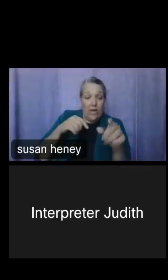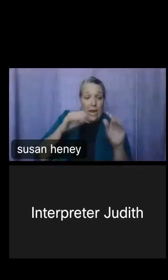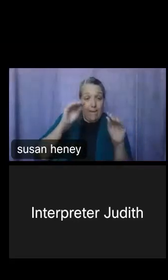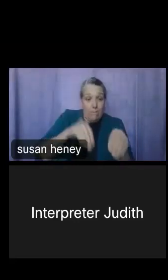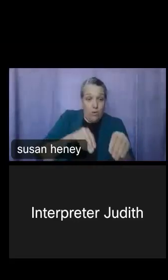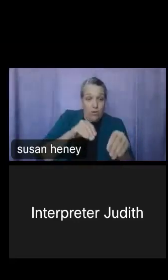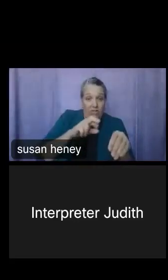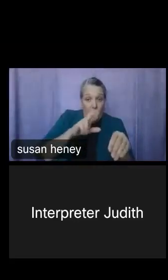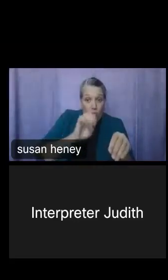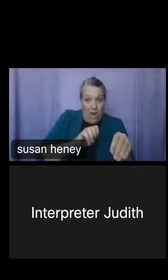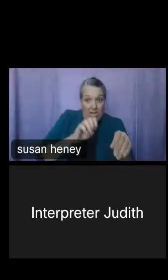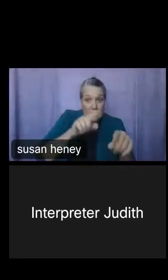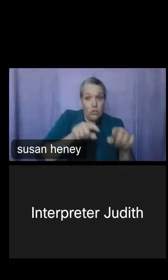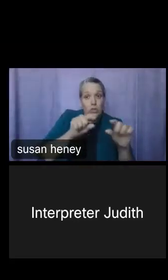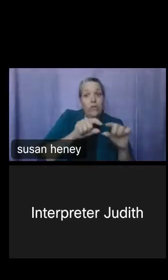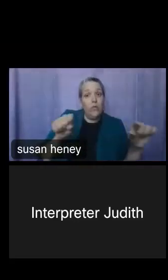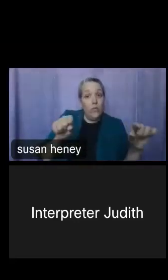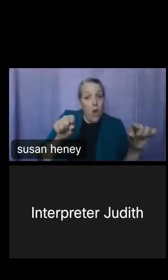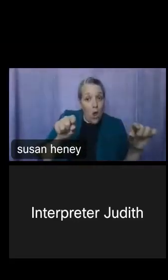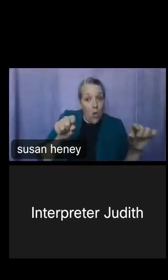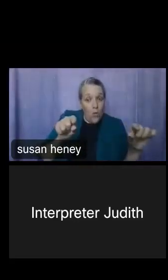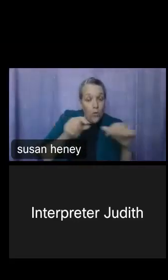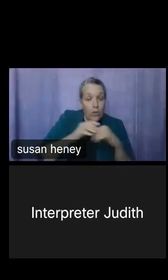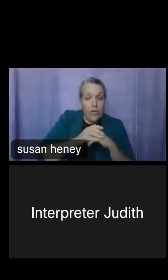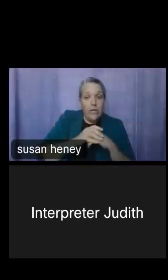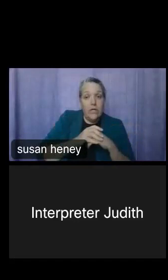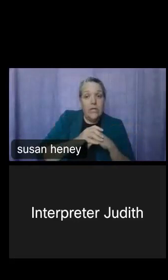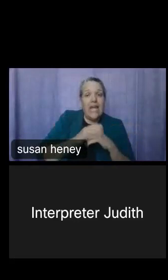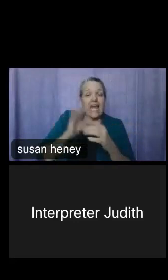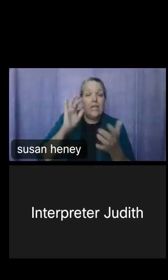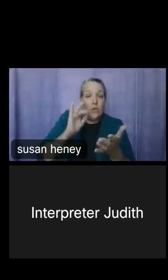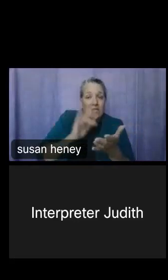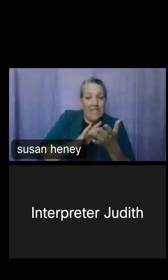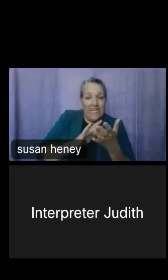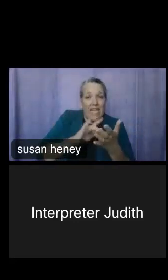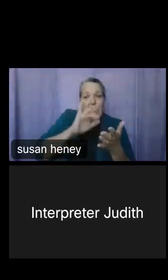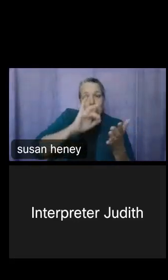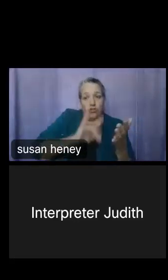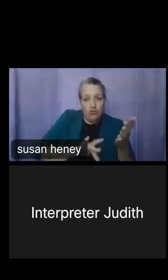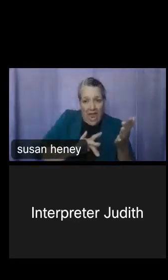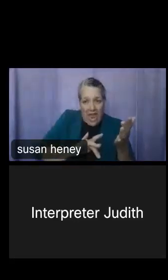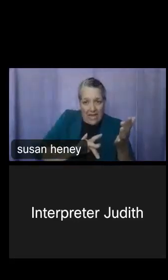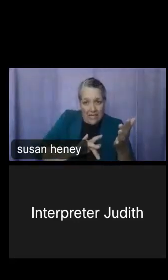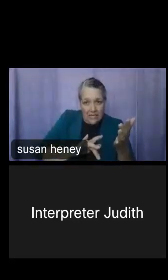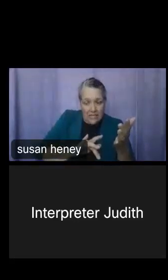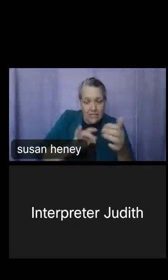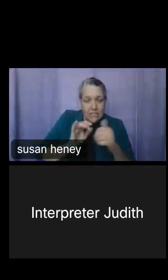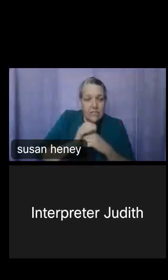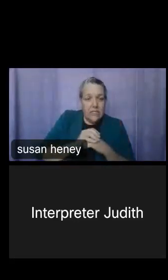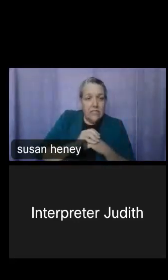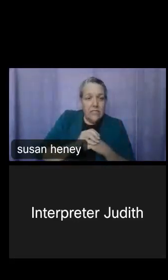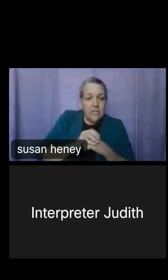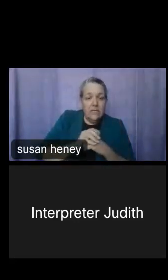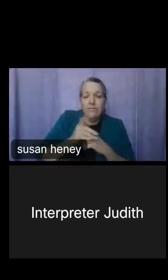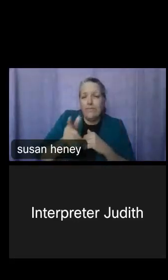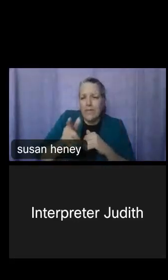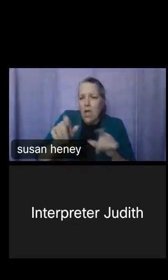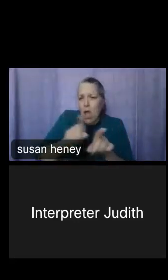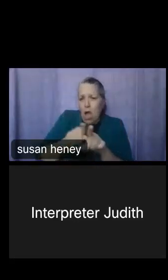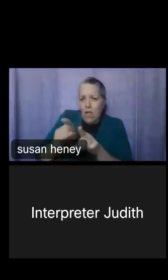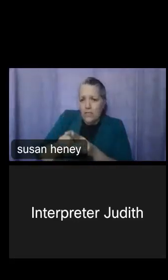rows. You click and you drag down. And you can also -- for instance, if I don't want